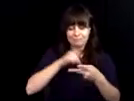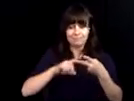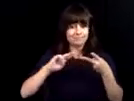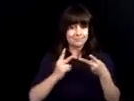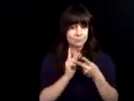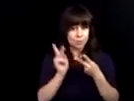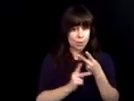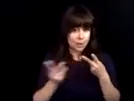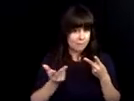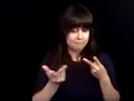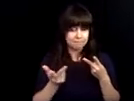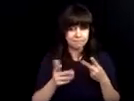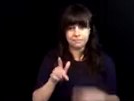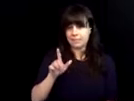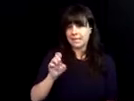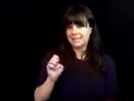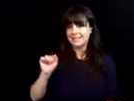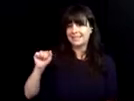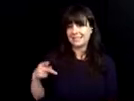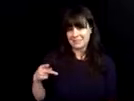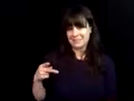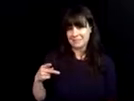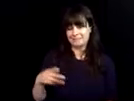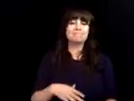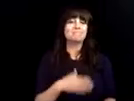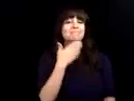into Linux program where you learn how to code and create